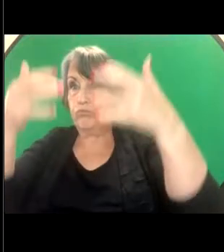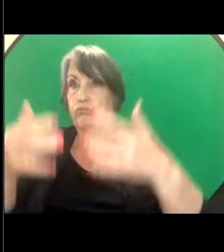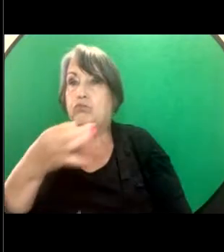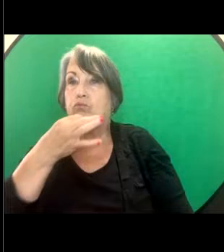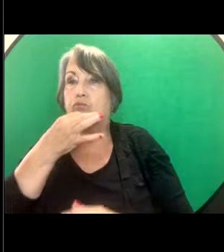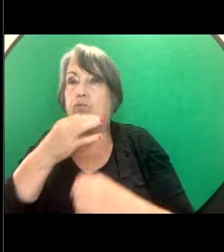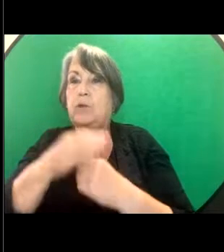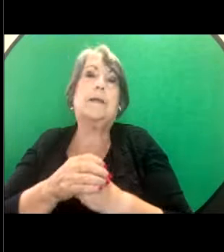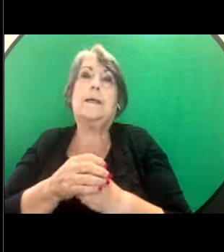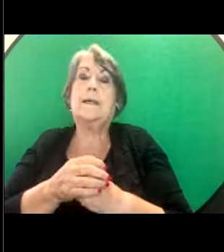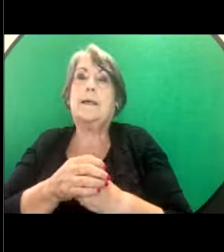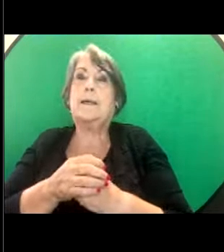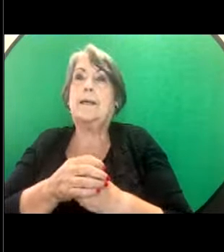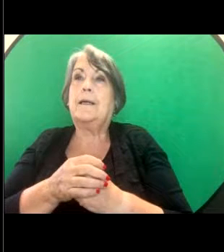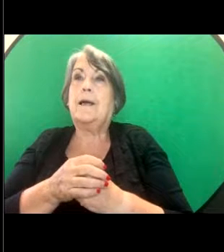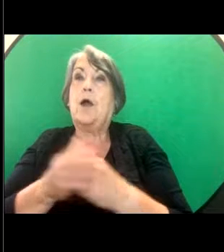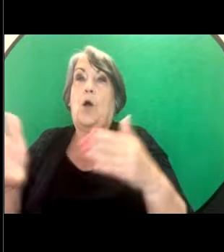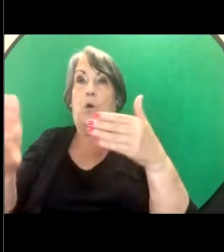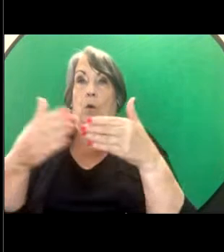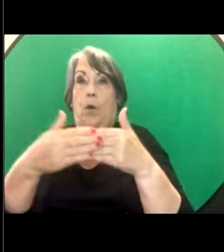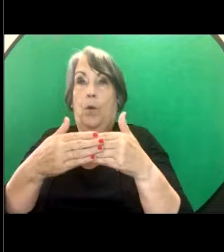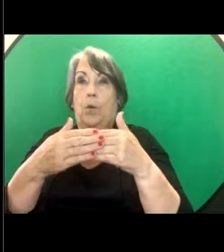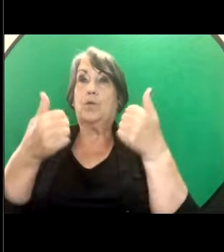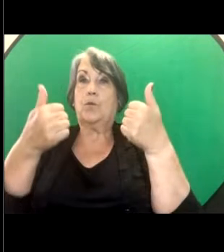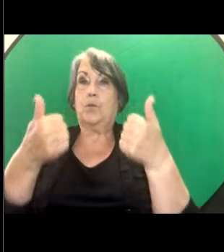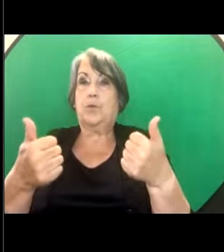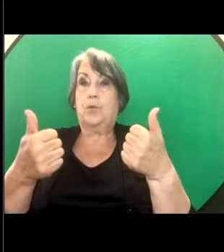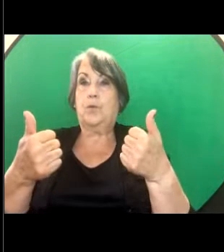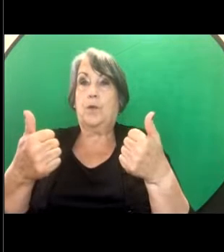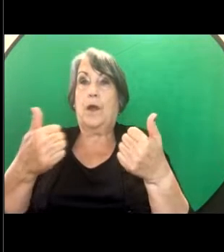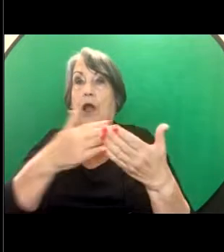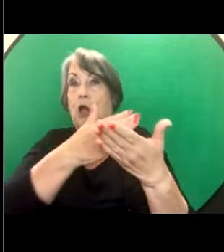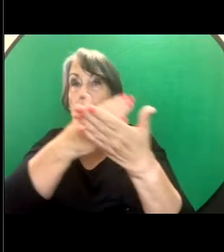Then I'm just going to close that poll up now and share the results for you so everybody can see.